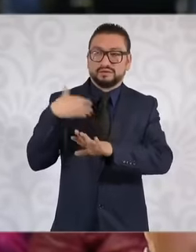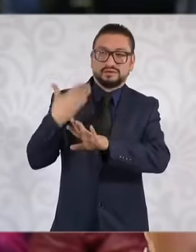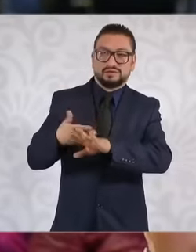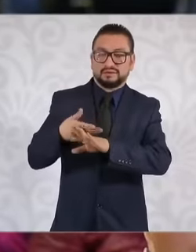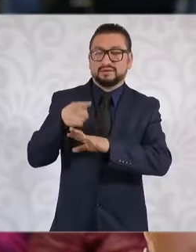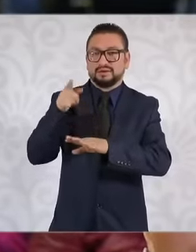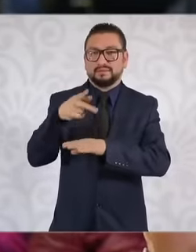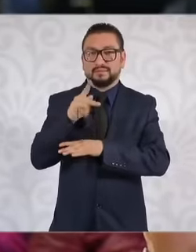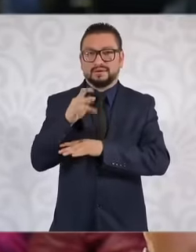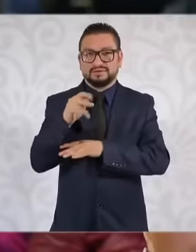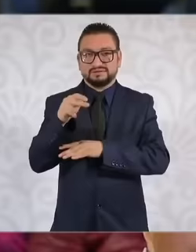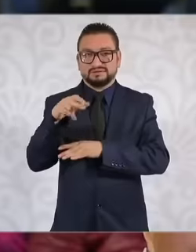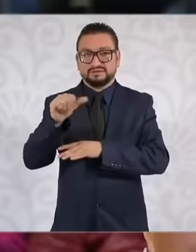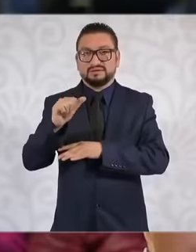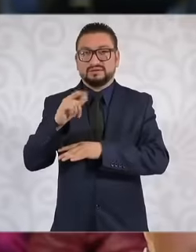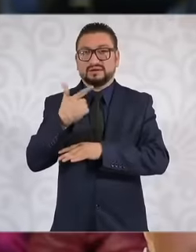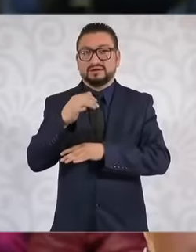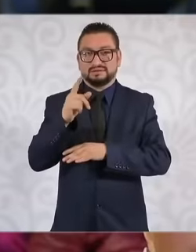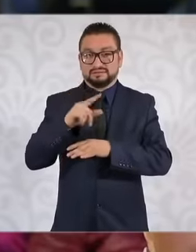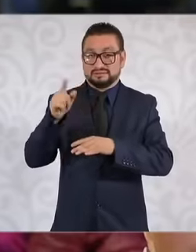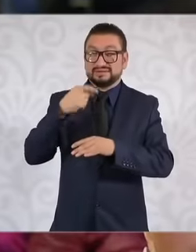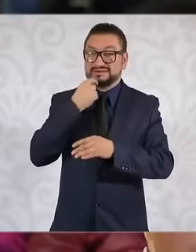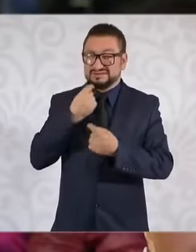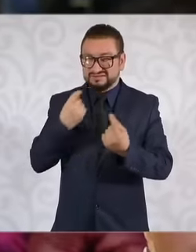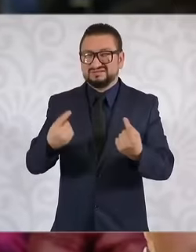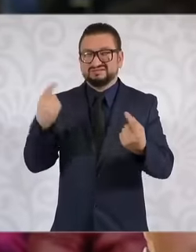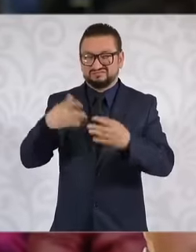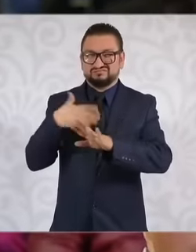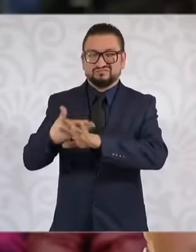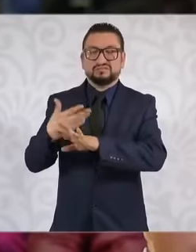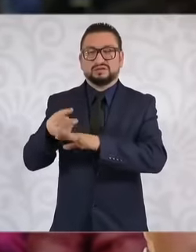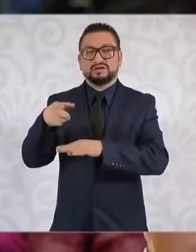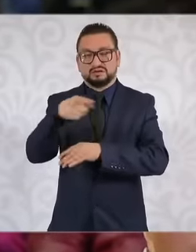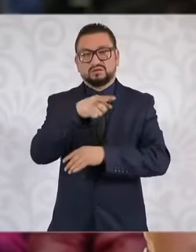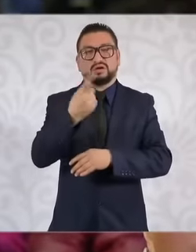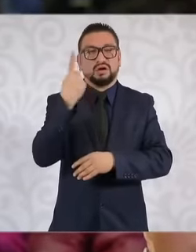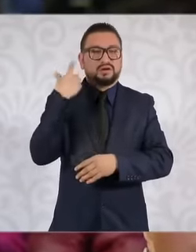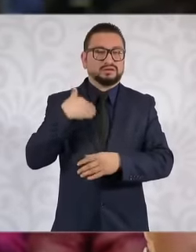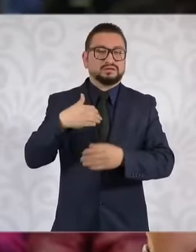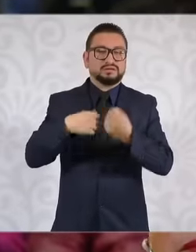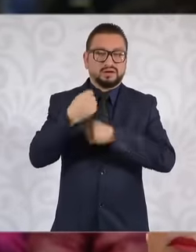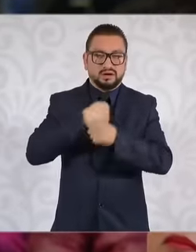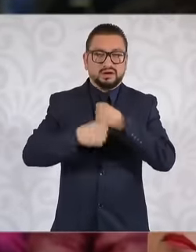including children, a few years ago you expressed your condemnation of